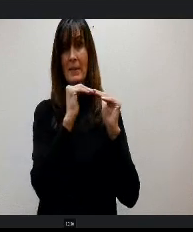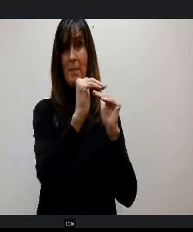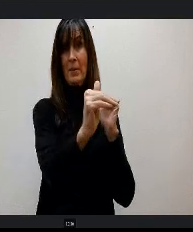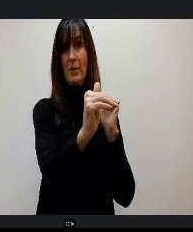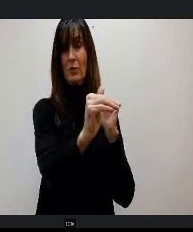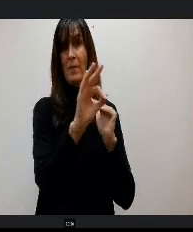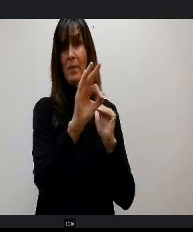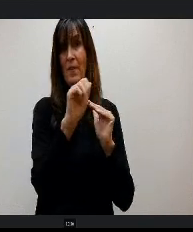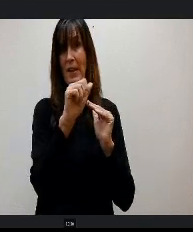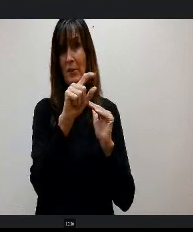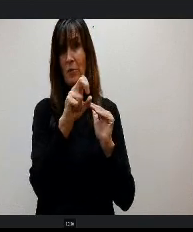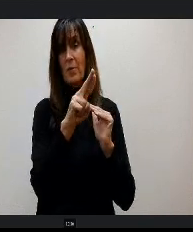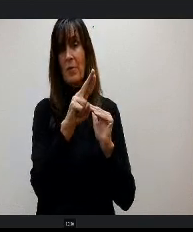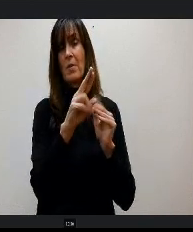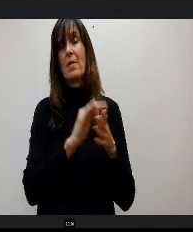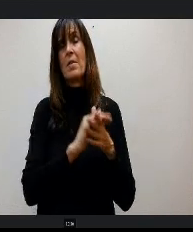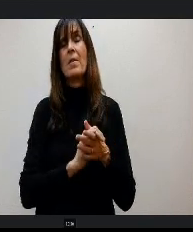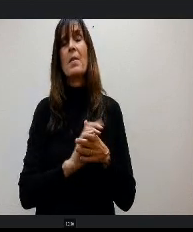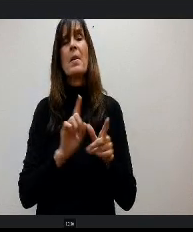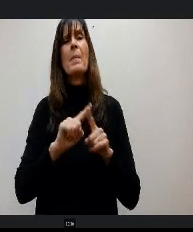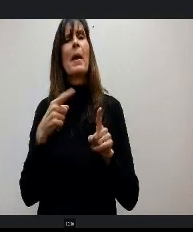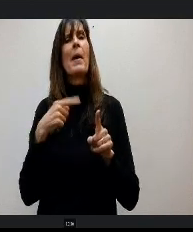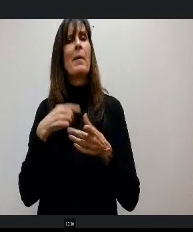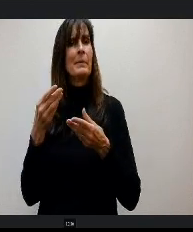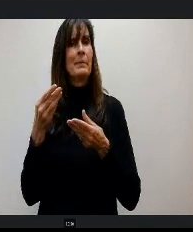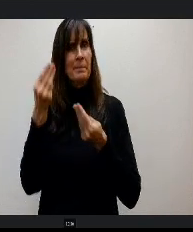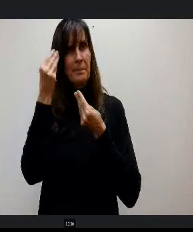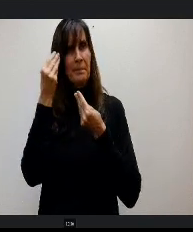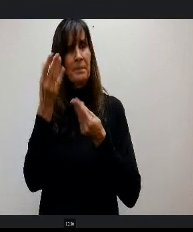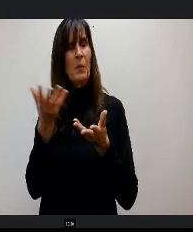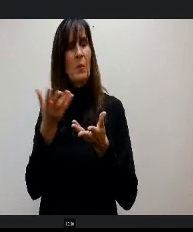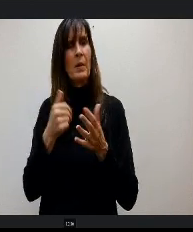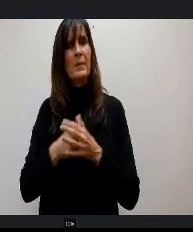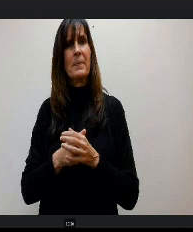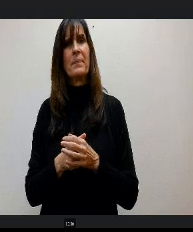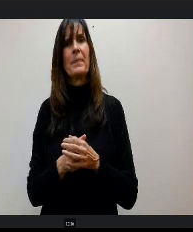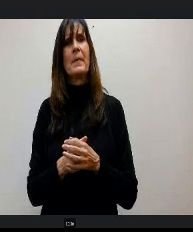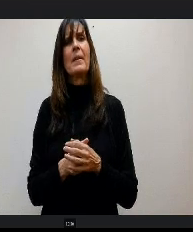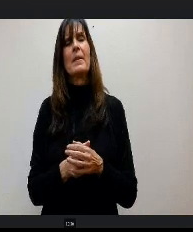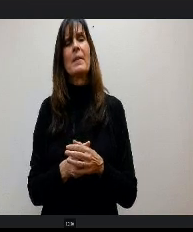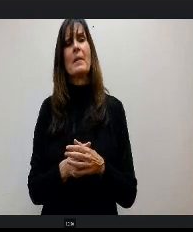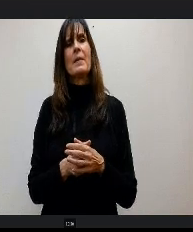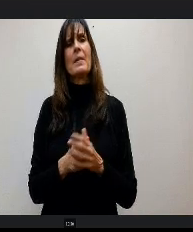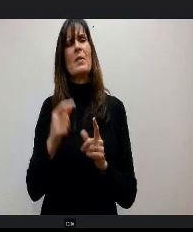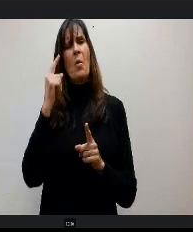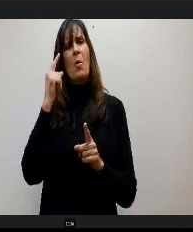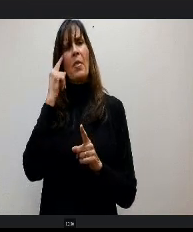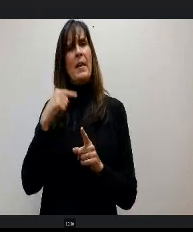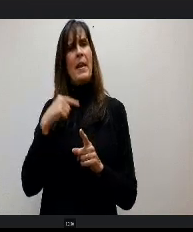one thing that I do want to mention is I don't want you to think there must be another revenue stream